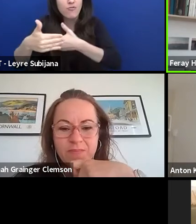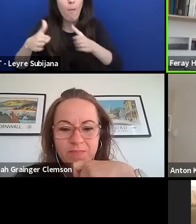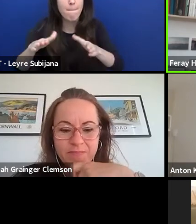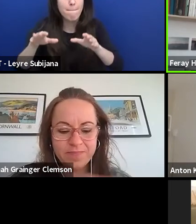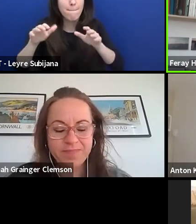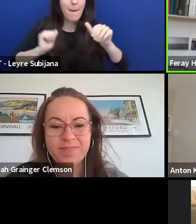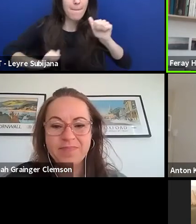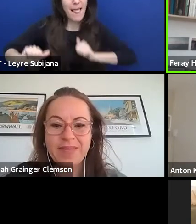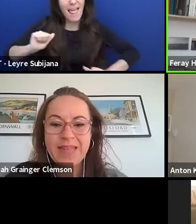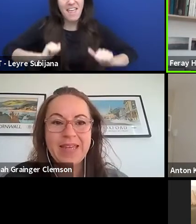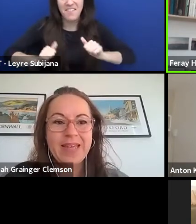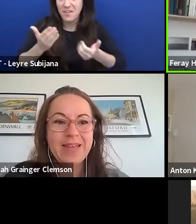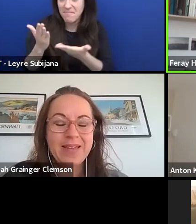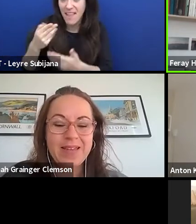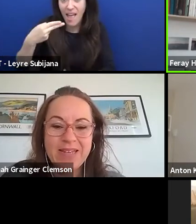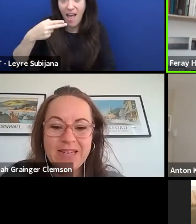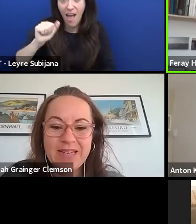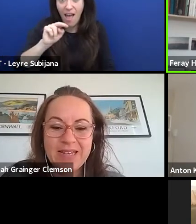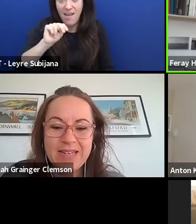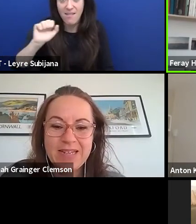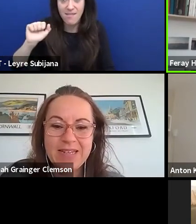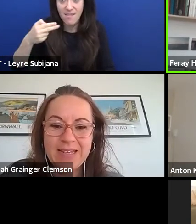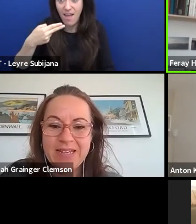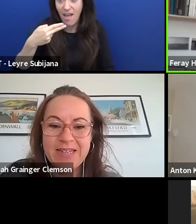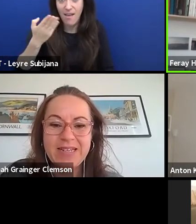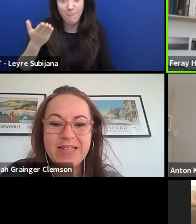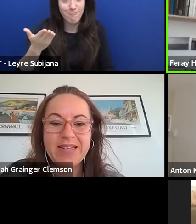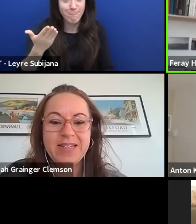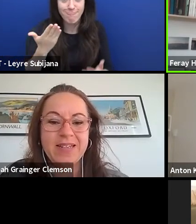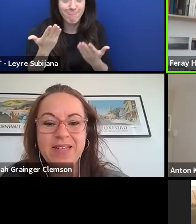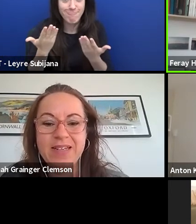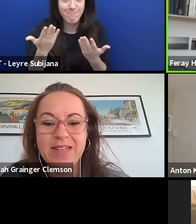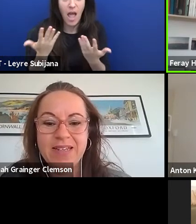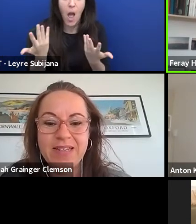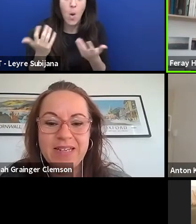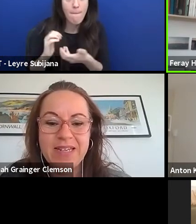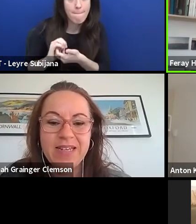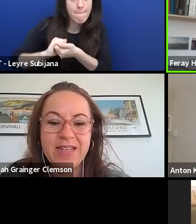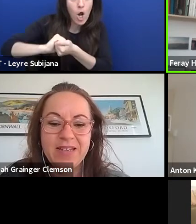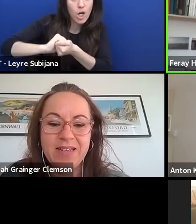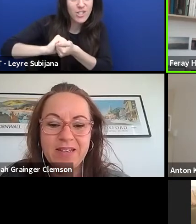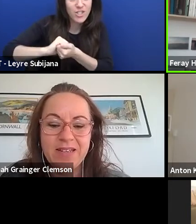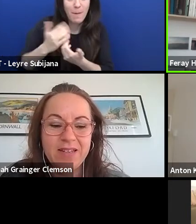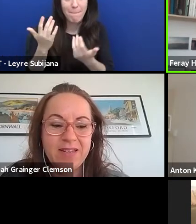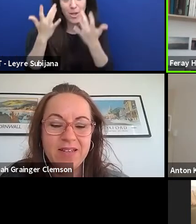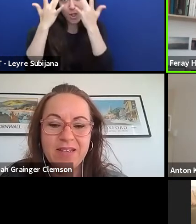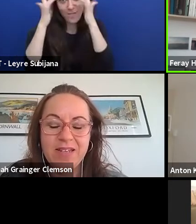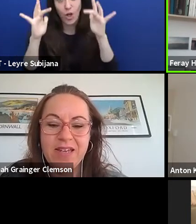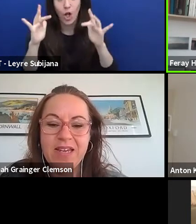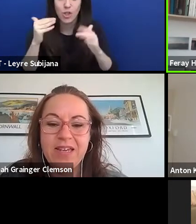Hannah, are you here for your input just on school partnerships with the cultural sector?